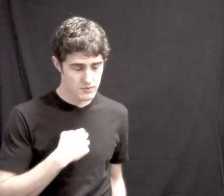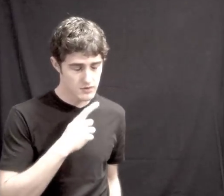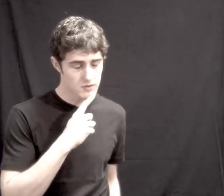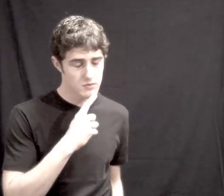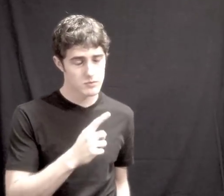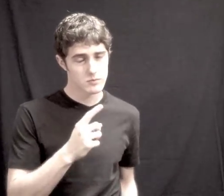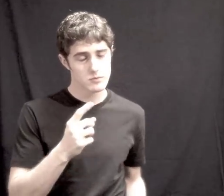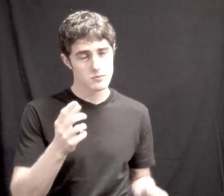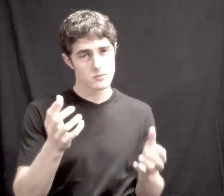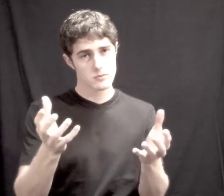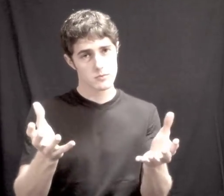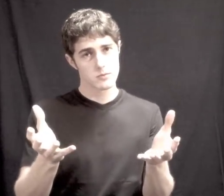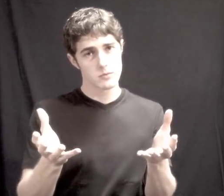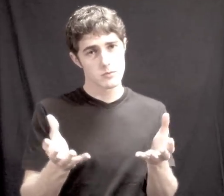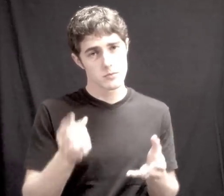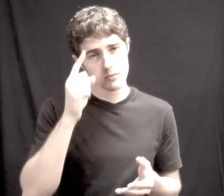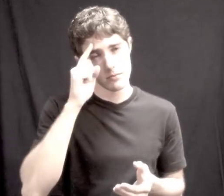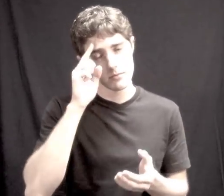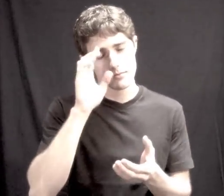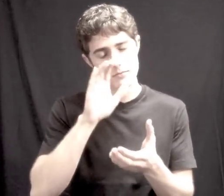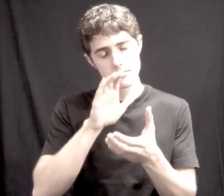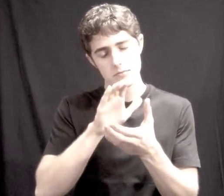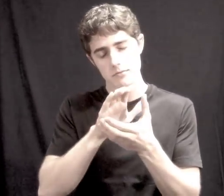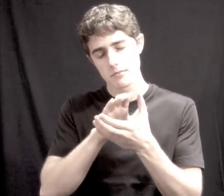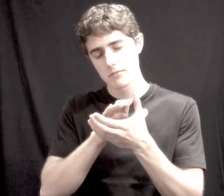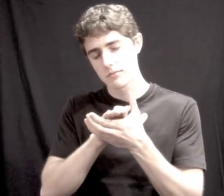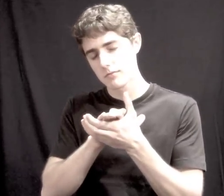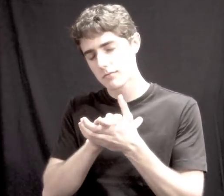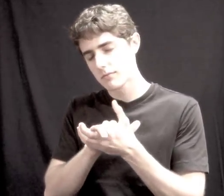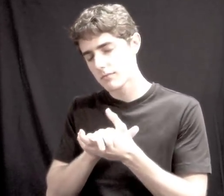I'd like to make myself believe I REALLY WANT BELIEVE